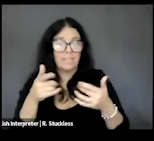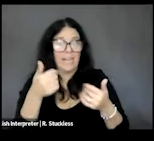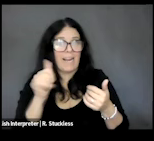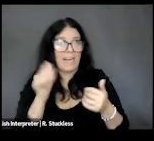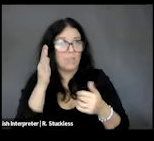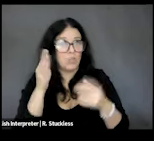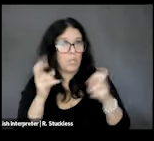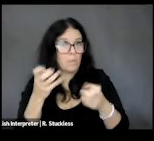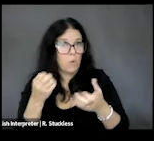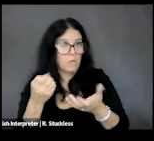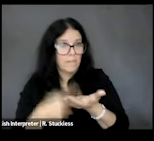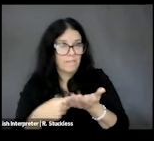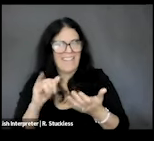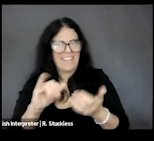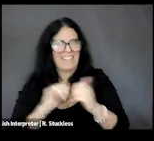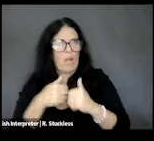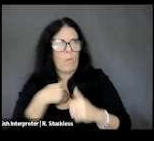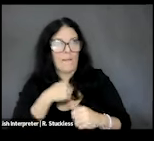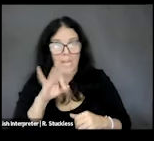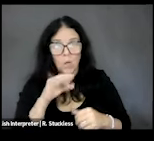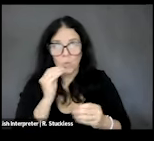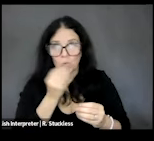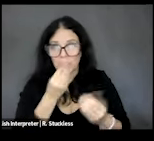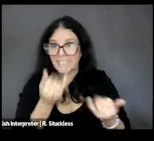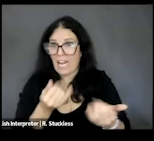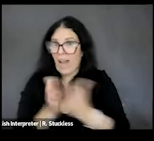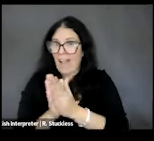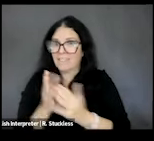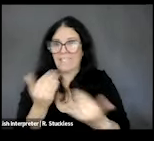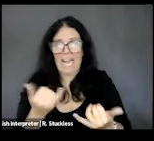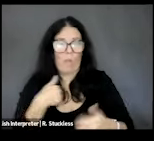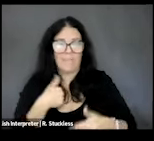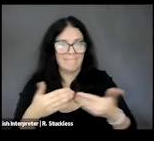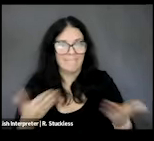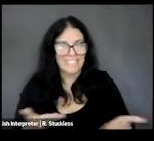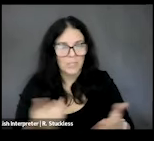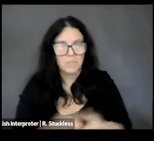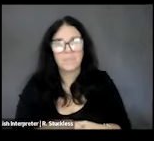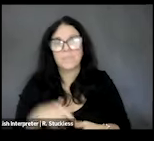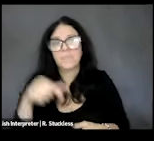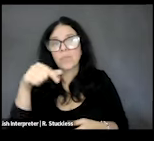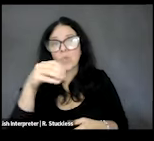how we came up with nutrition! It was requested, and now here we are! The Q&A is where you should put